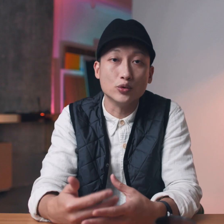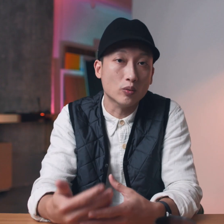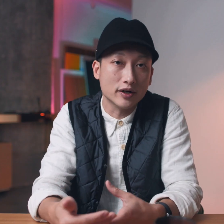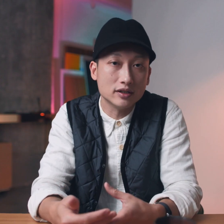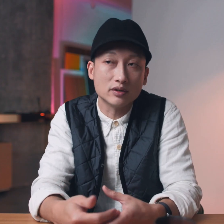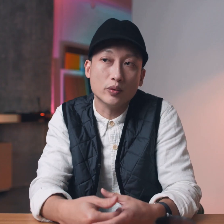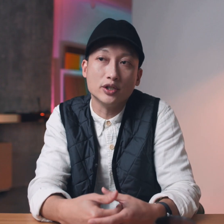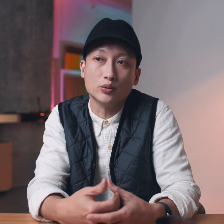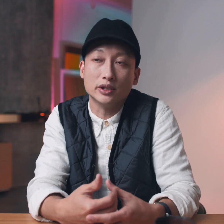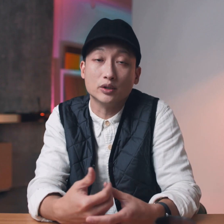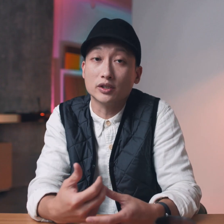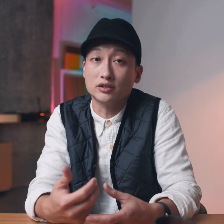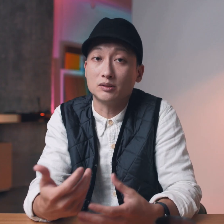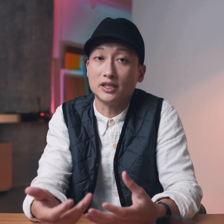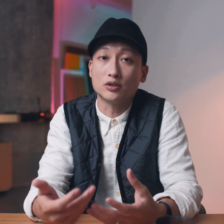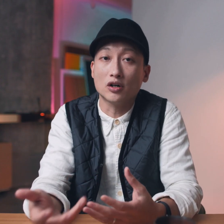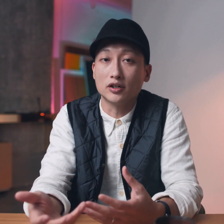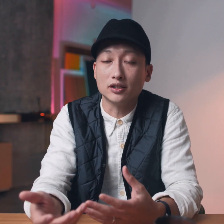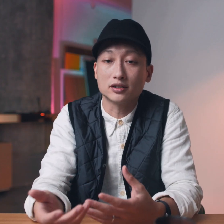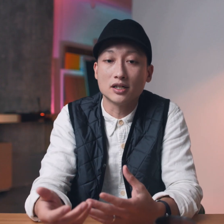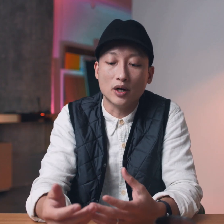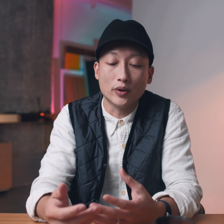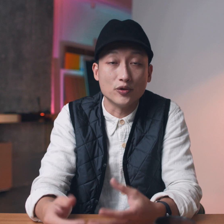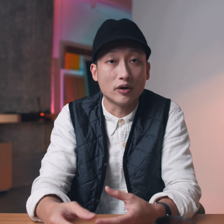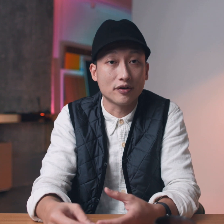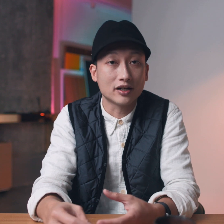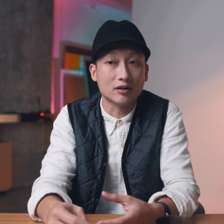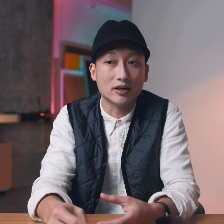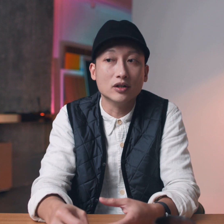you want it the way you really want to speak to your audience when you are thinking about